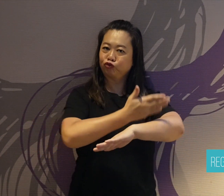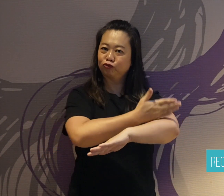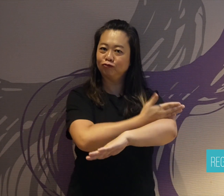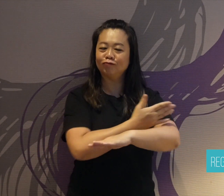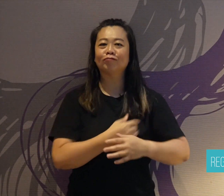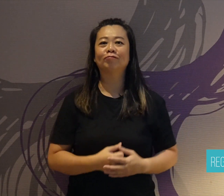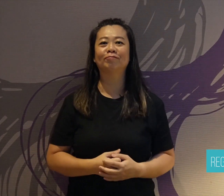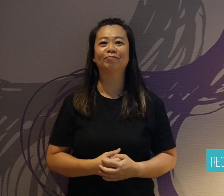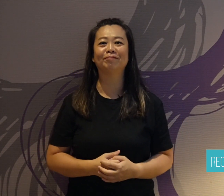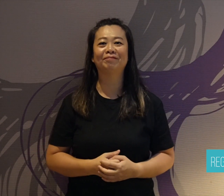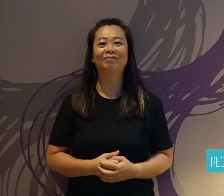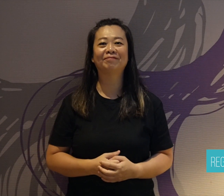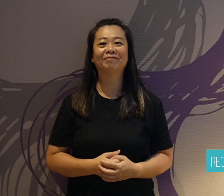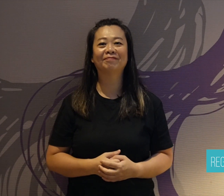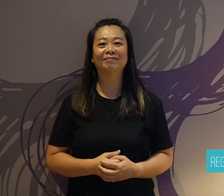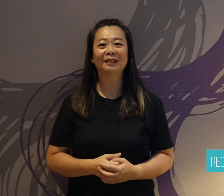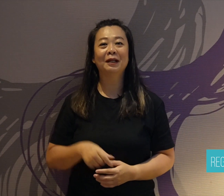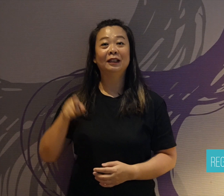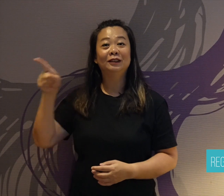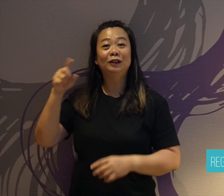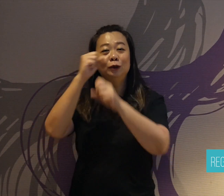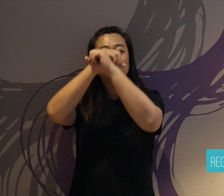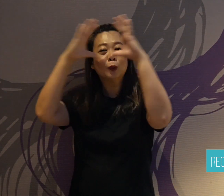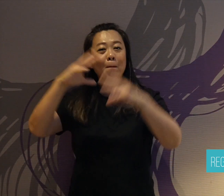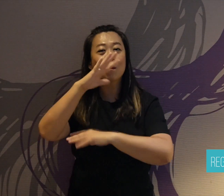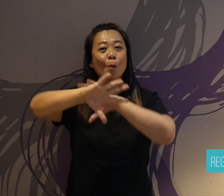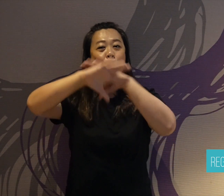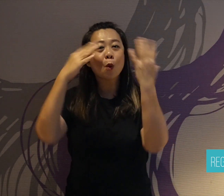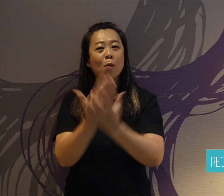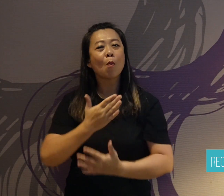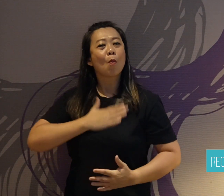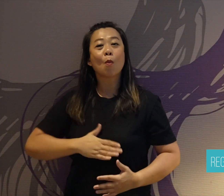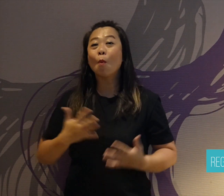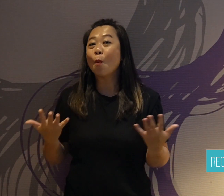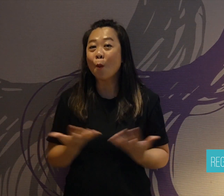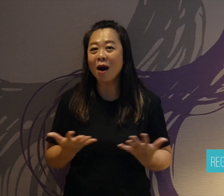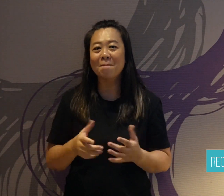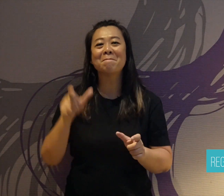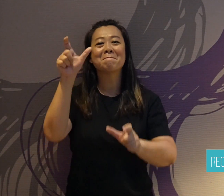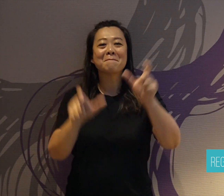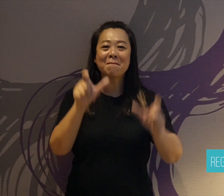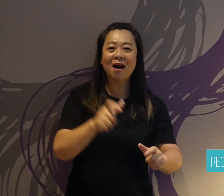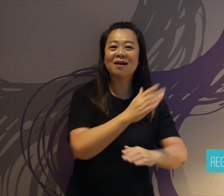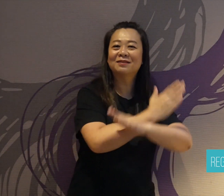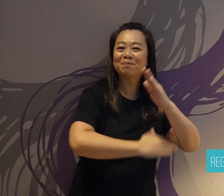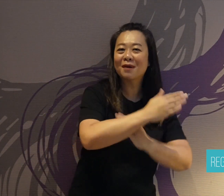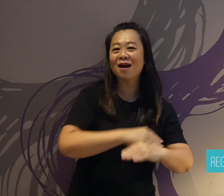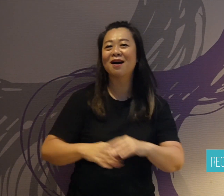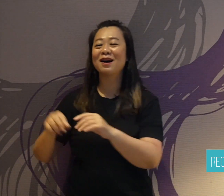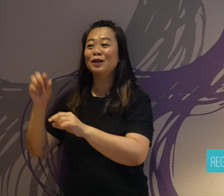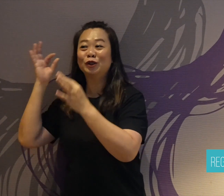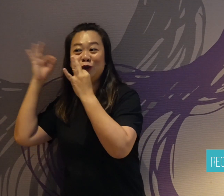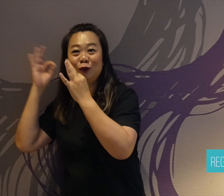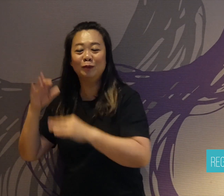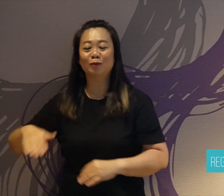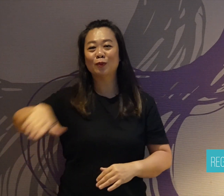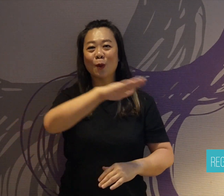that if we keep trying, we can do great things.